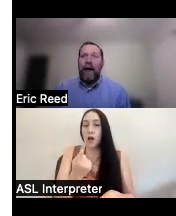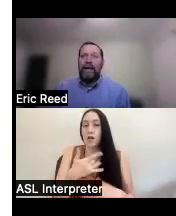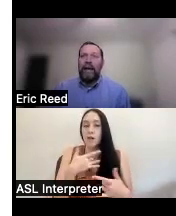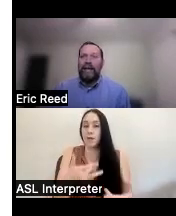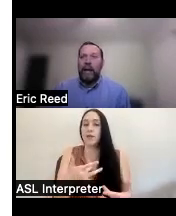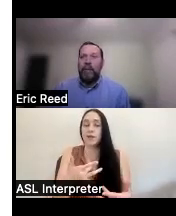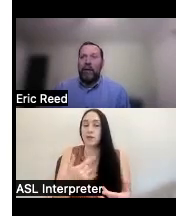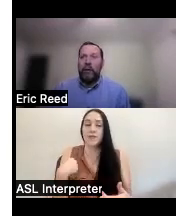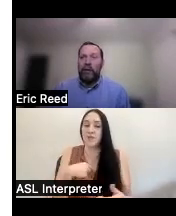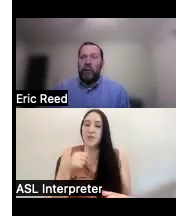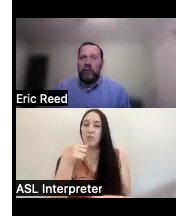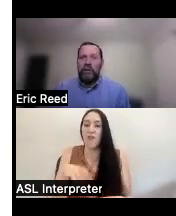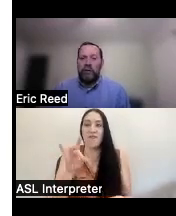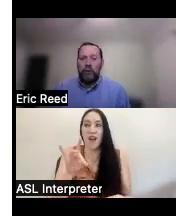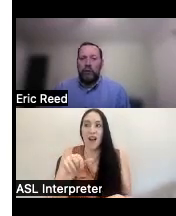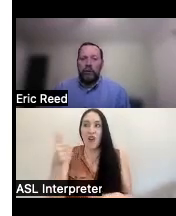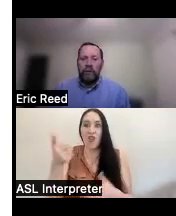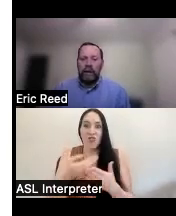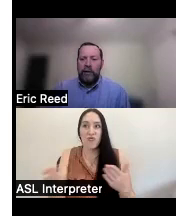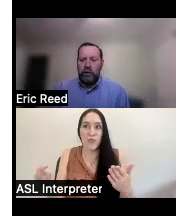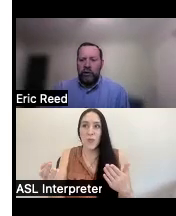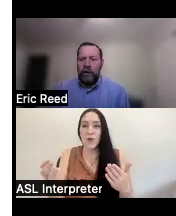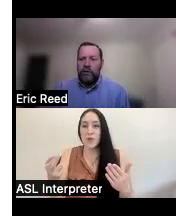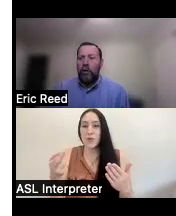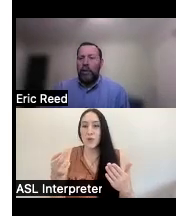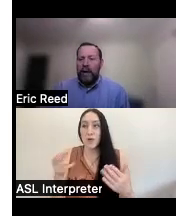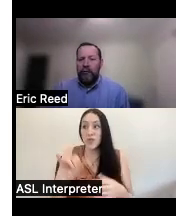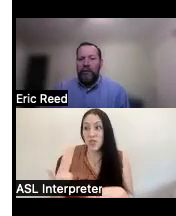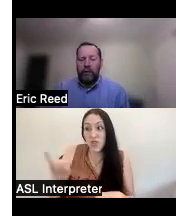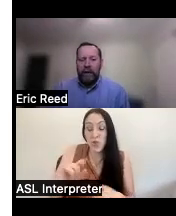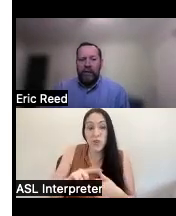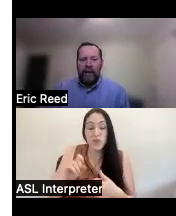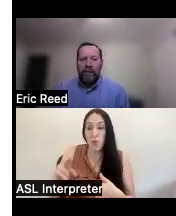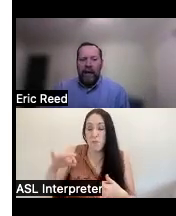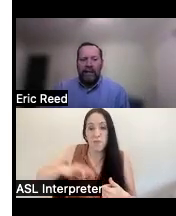find any type of other resources through insurance or benefits or anything like that